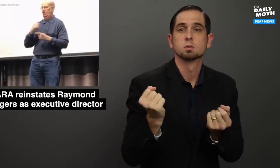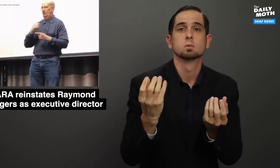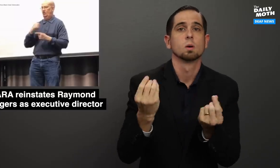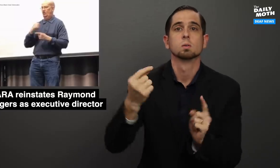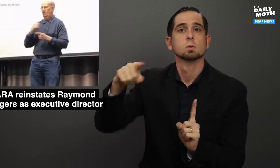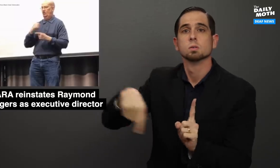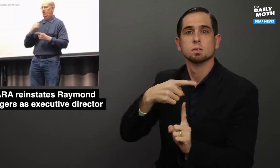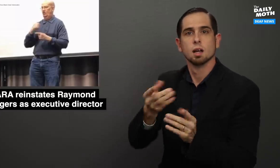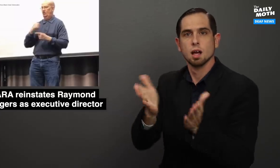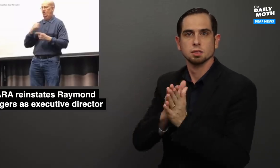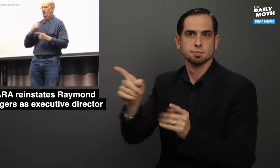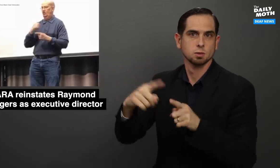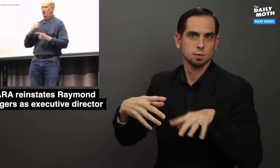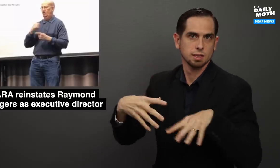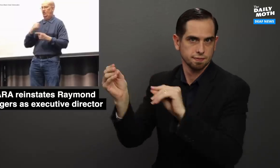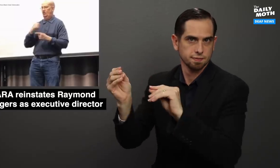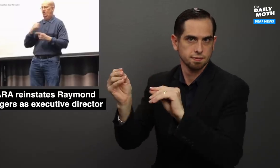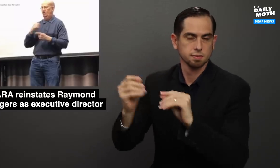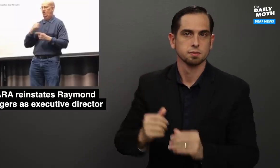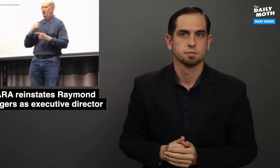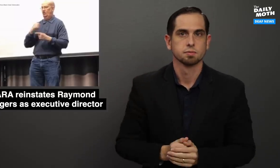so they asked him to leave.